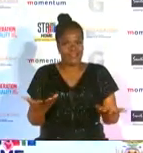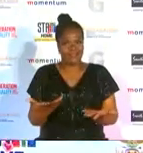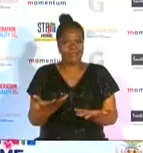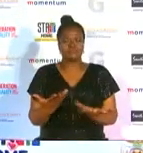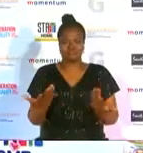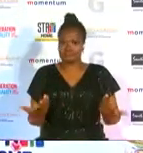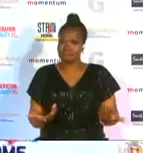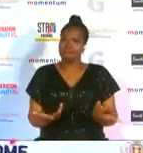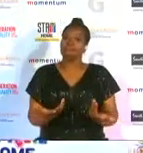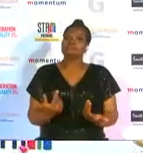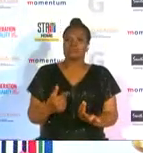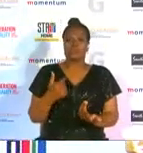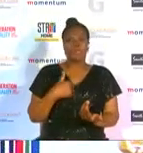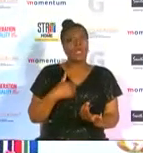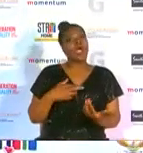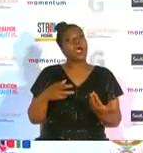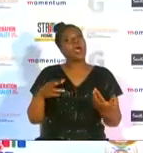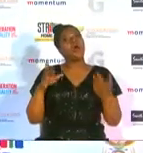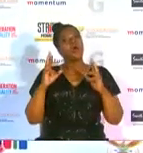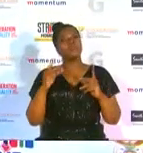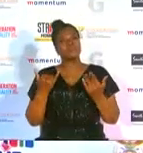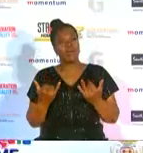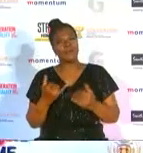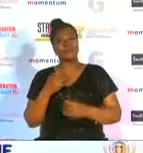and i hope that it's a set a tone for you know the years to come in netball